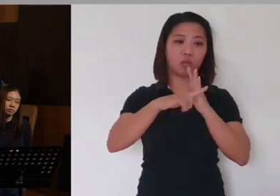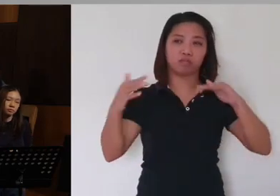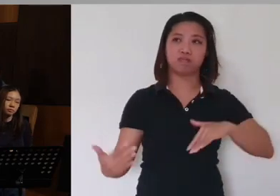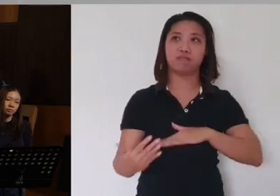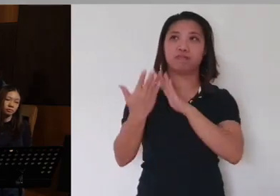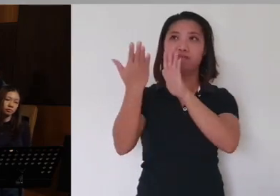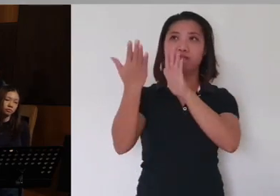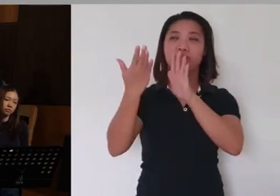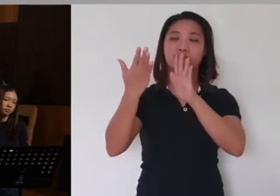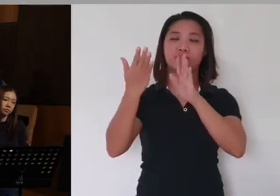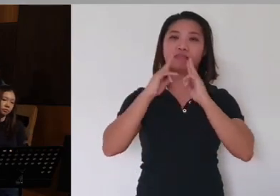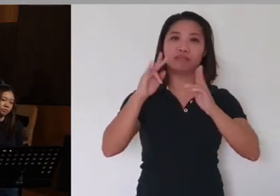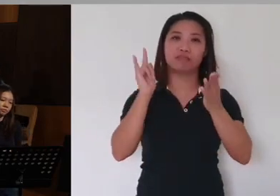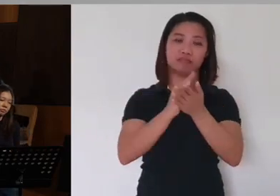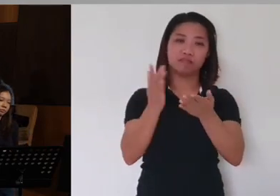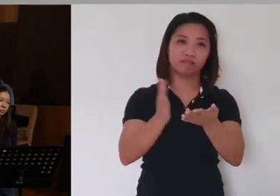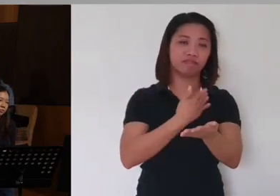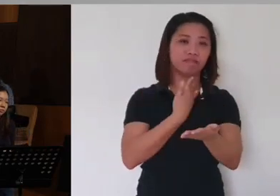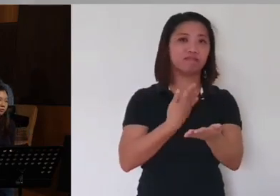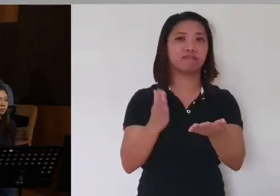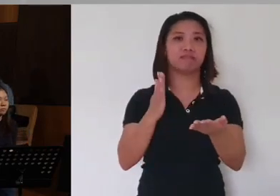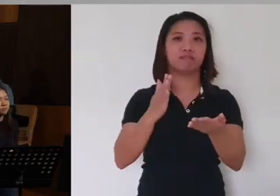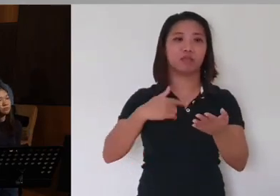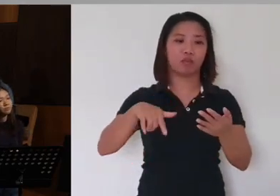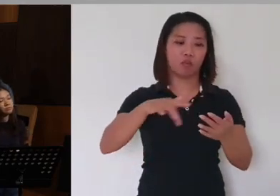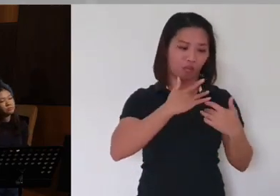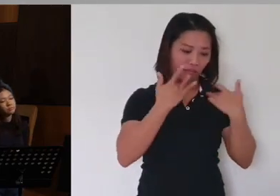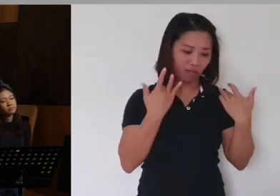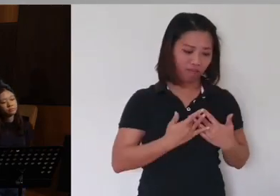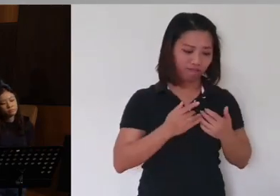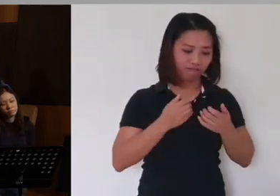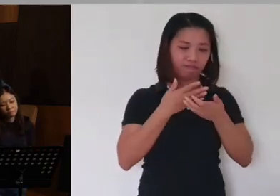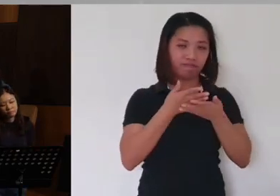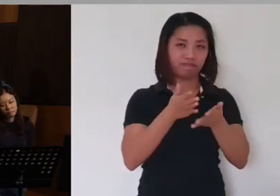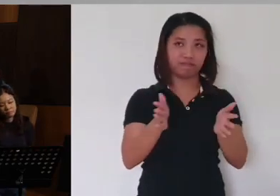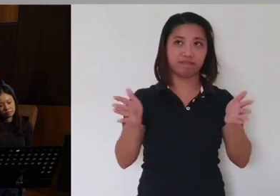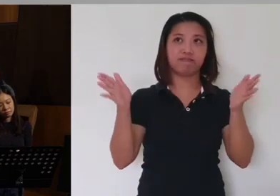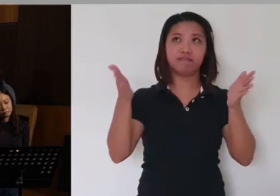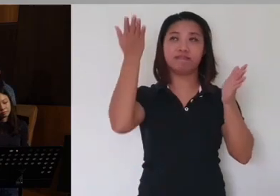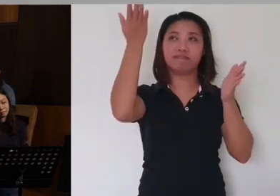sing this song, that you open your heart to Him